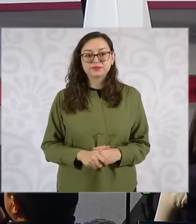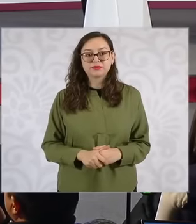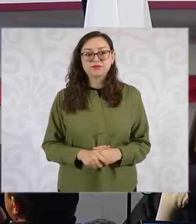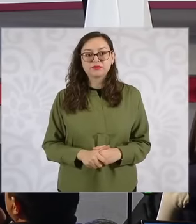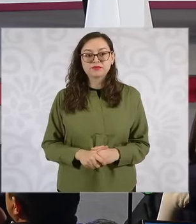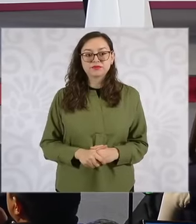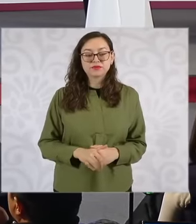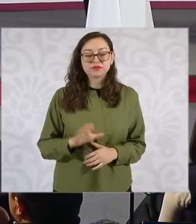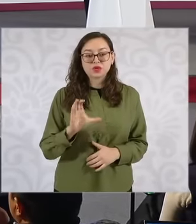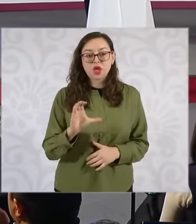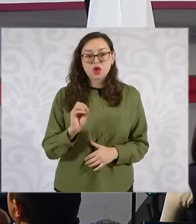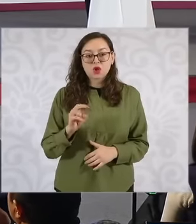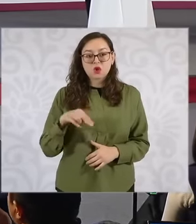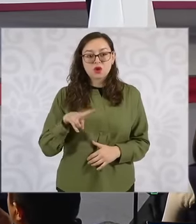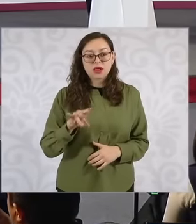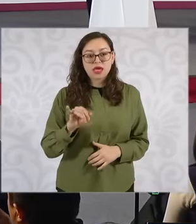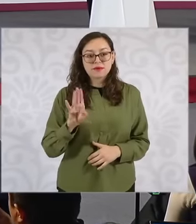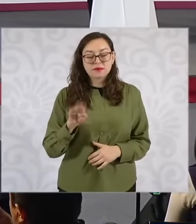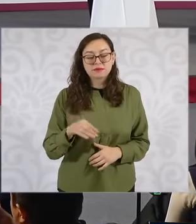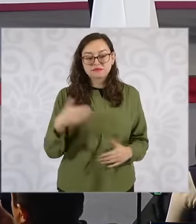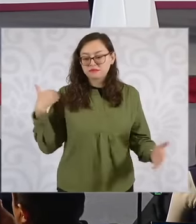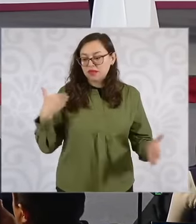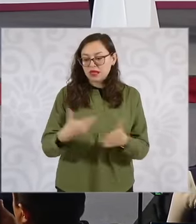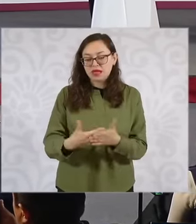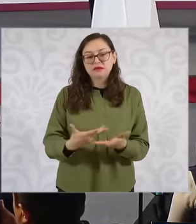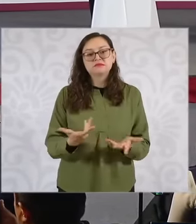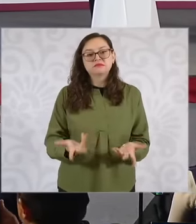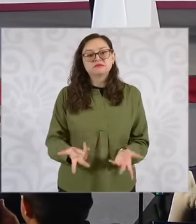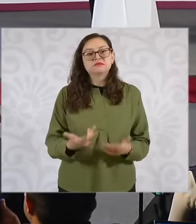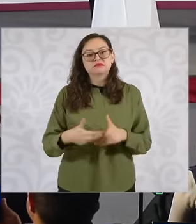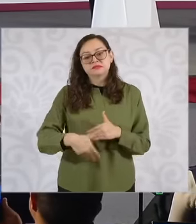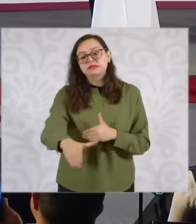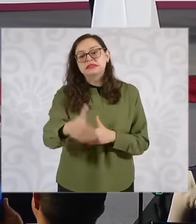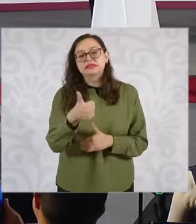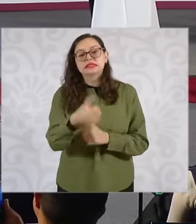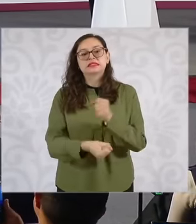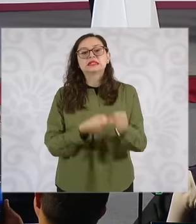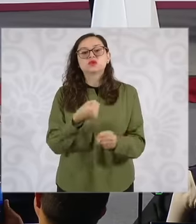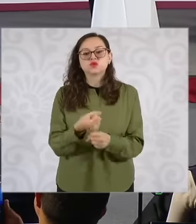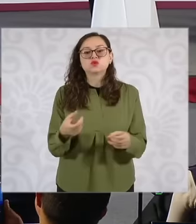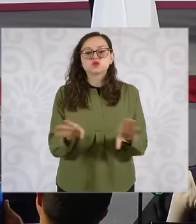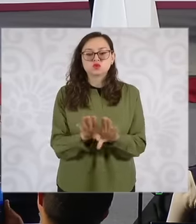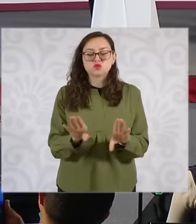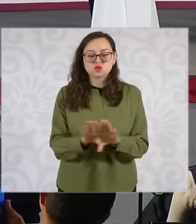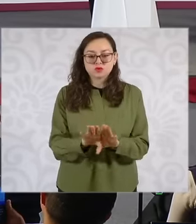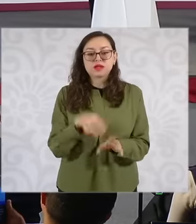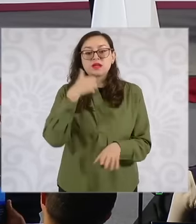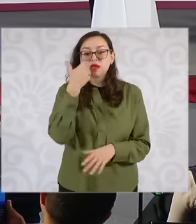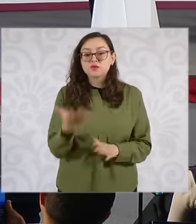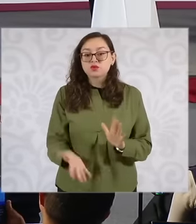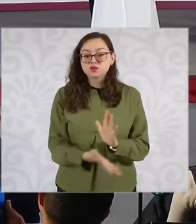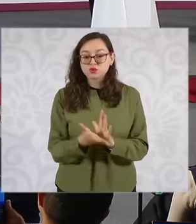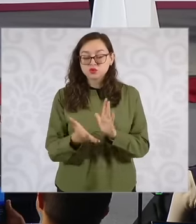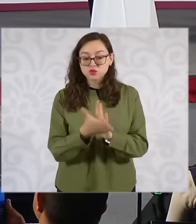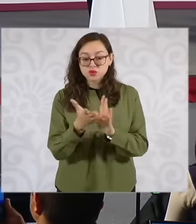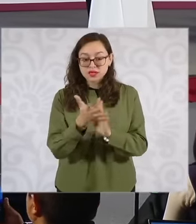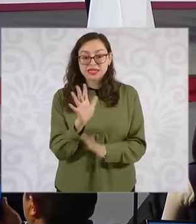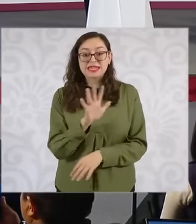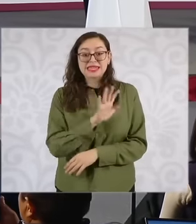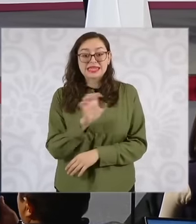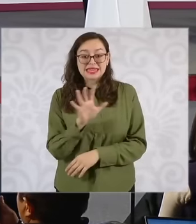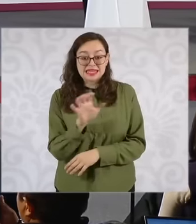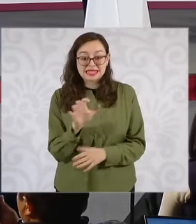do in the next 6 years? We are going to build 500,000 new homes with an investment of